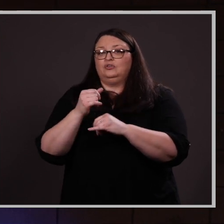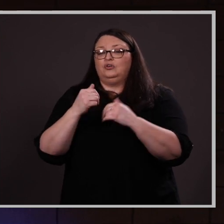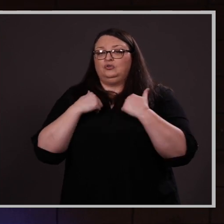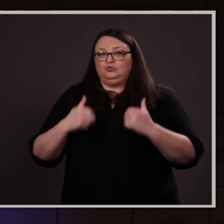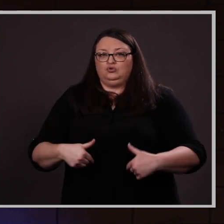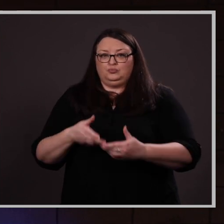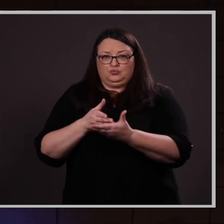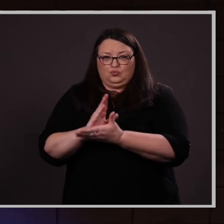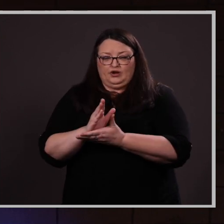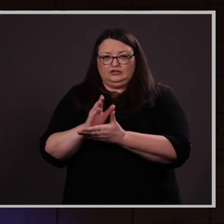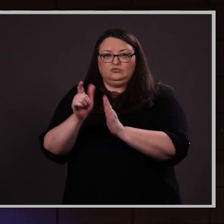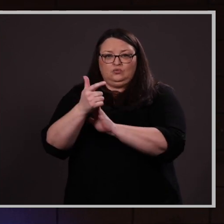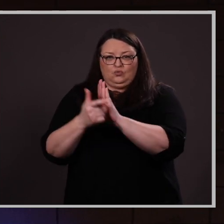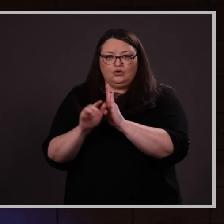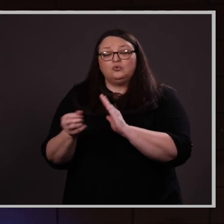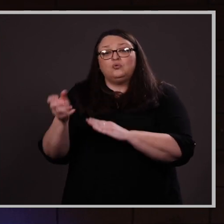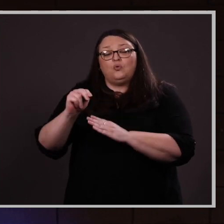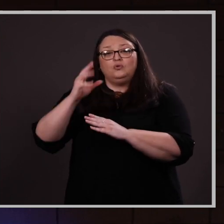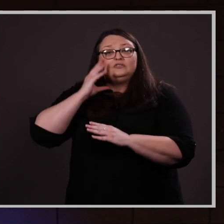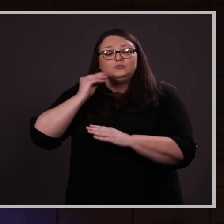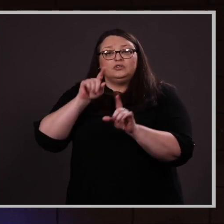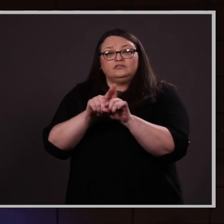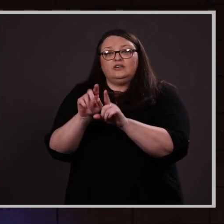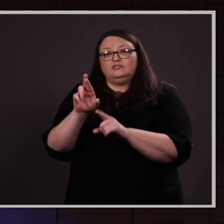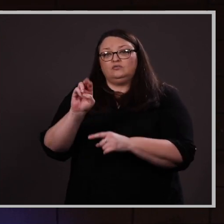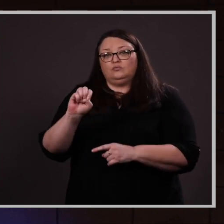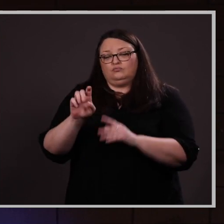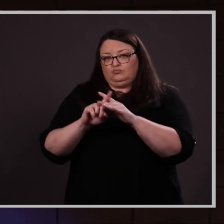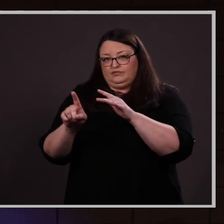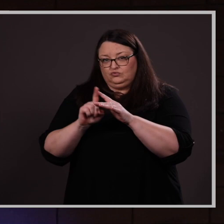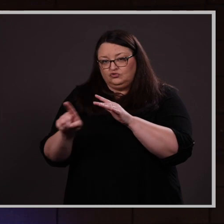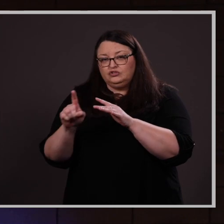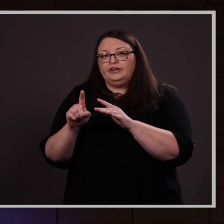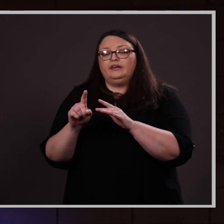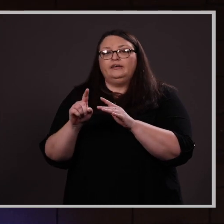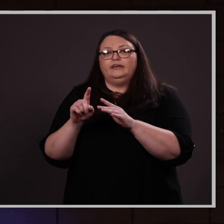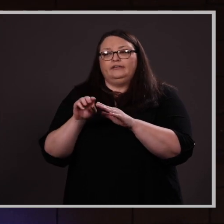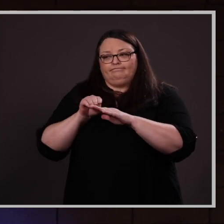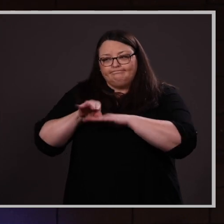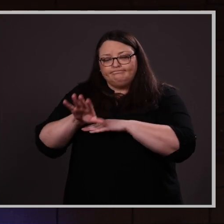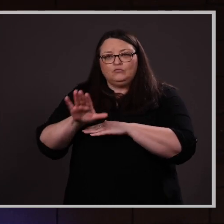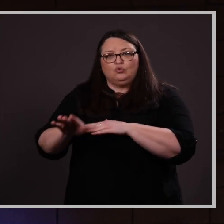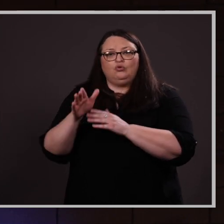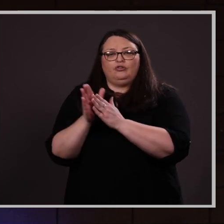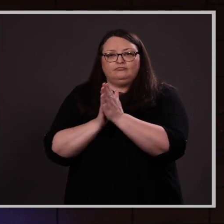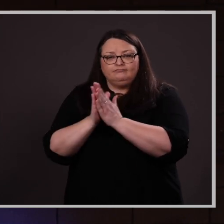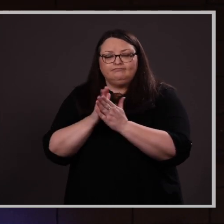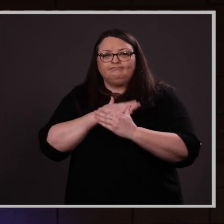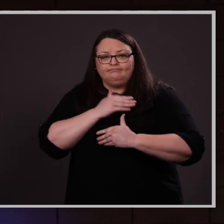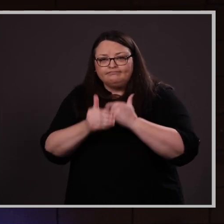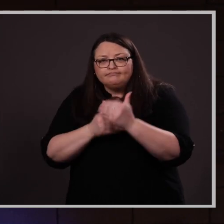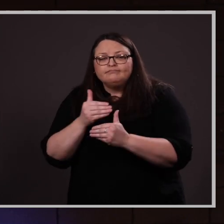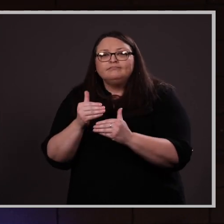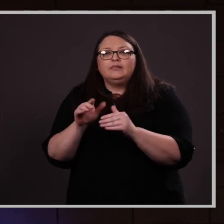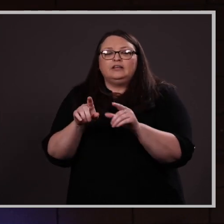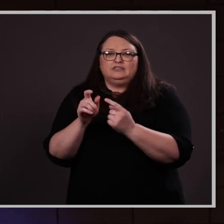lawyer. Her own experience as a refugee informs her expansive compassion, especially for young